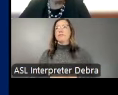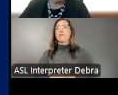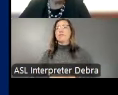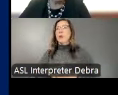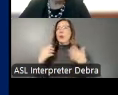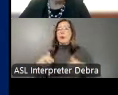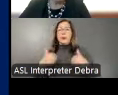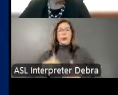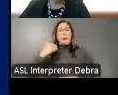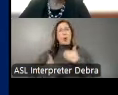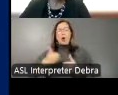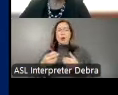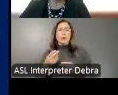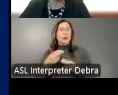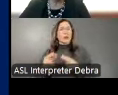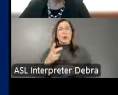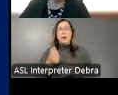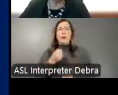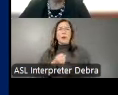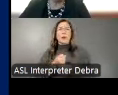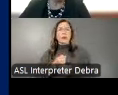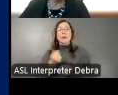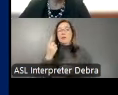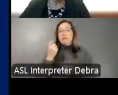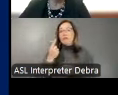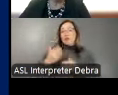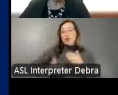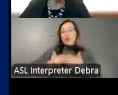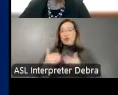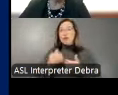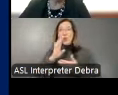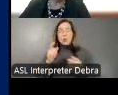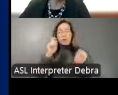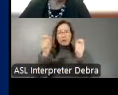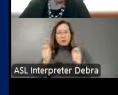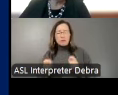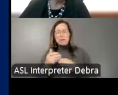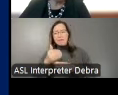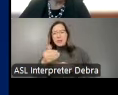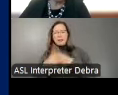a few short years, progress that will help shape the next version of the arts and cultural sector,